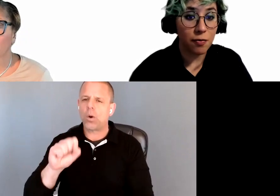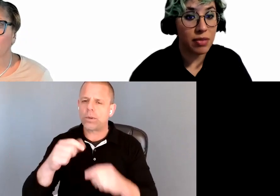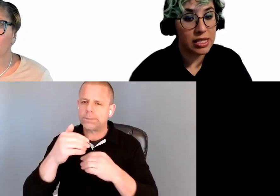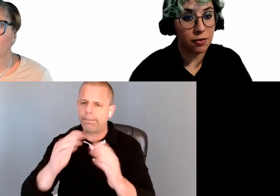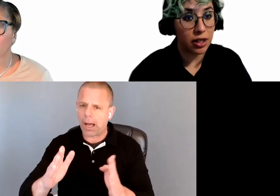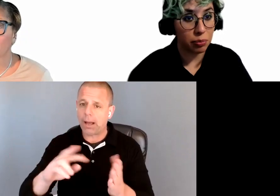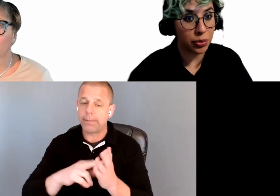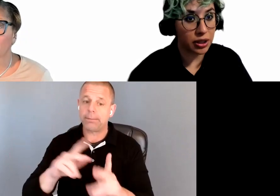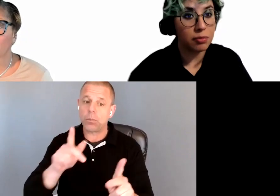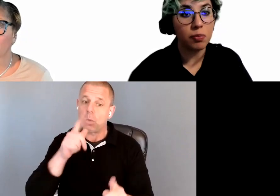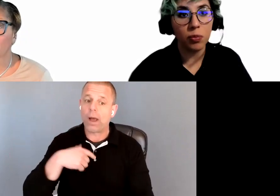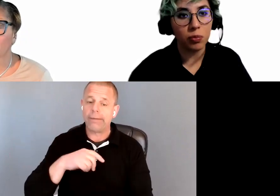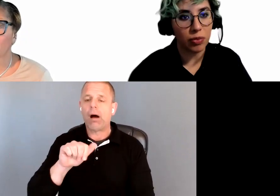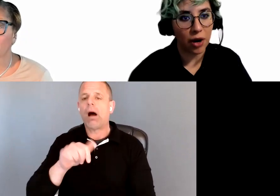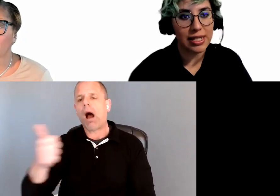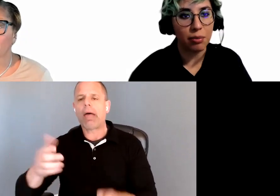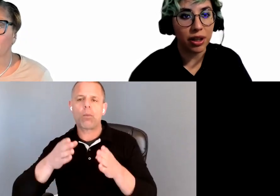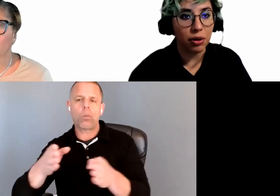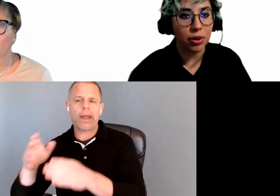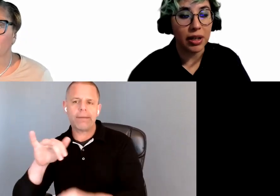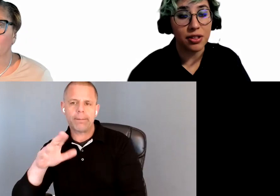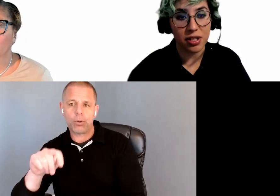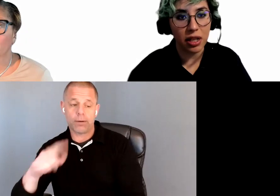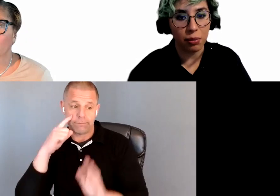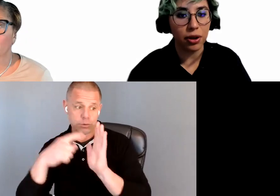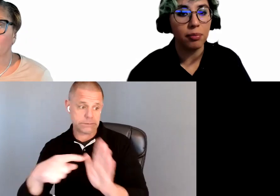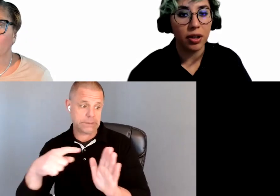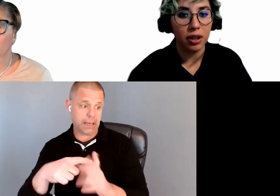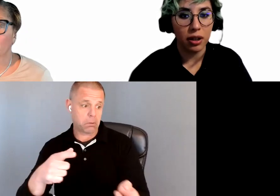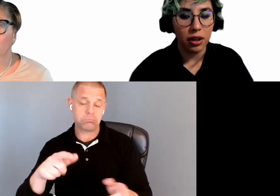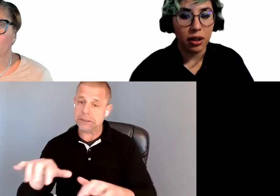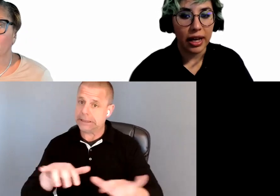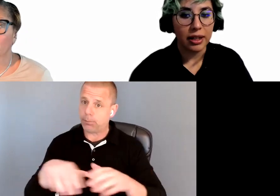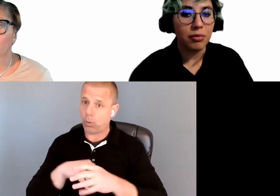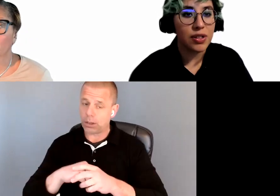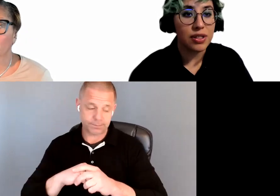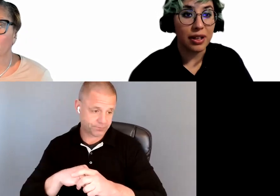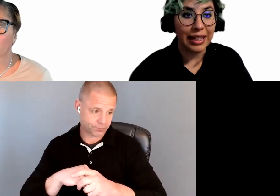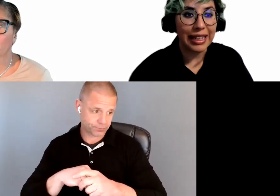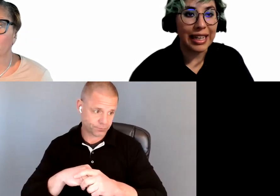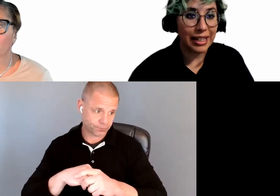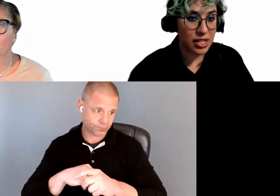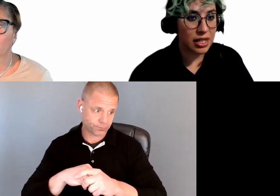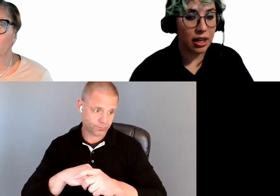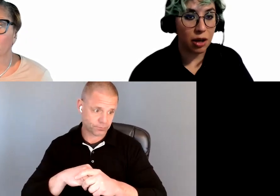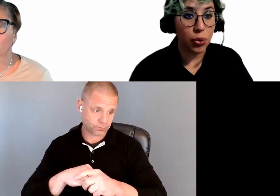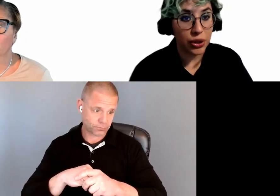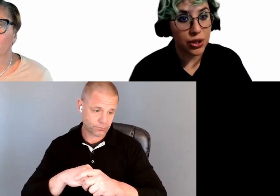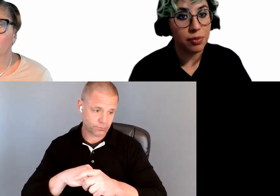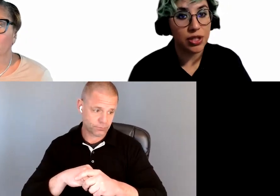means of input. Our example here will be just a keyboard. Users that need just a pointer to